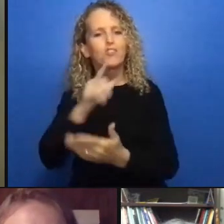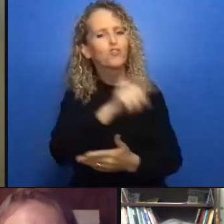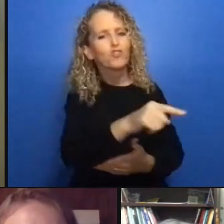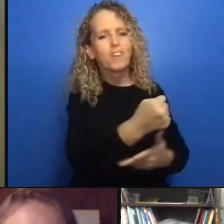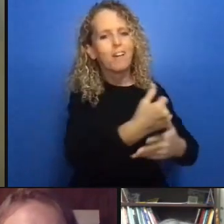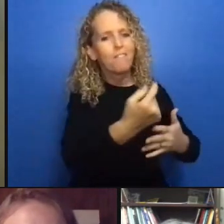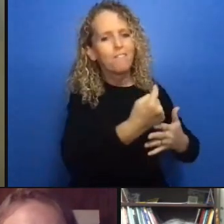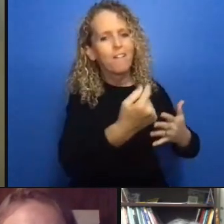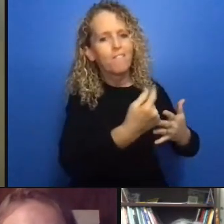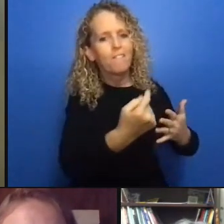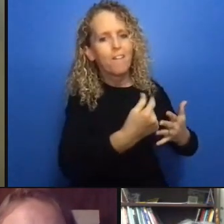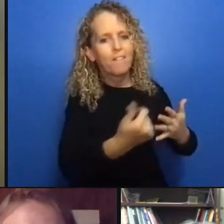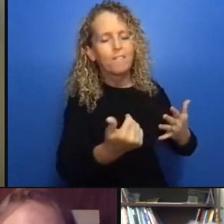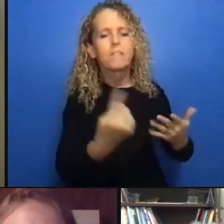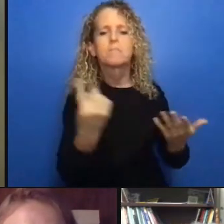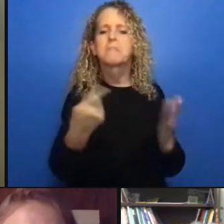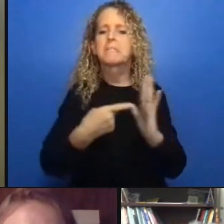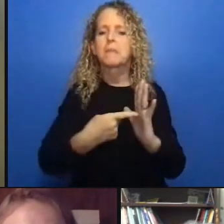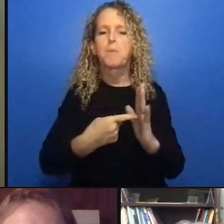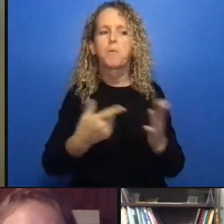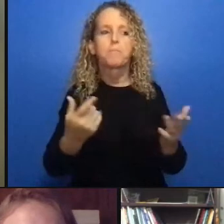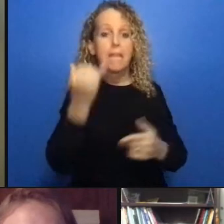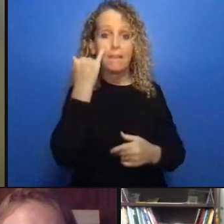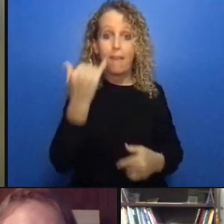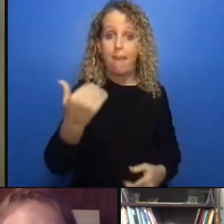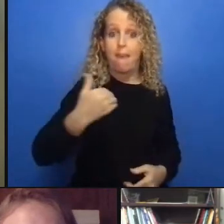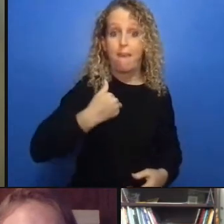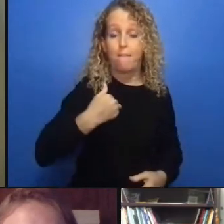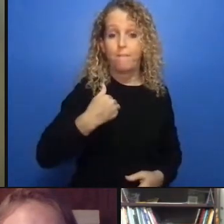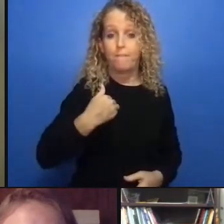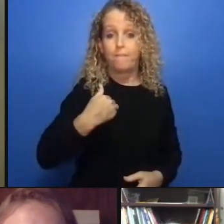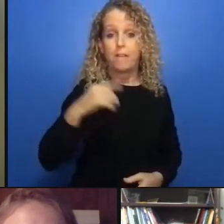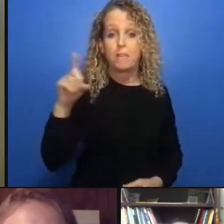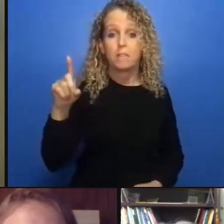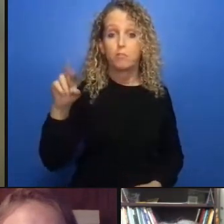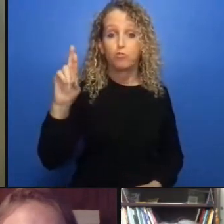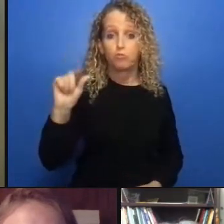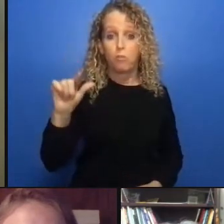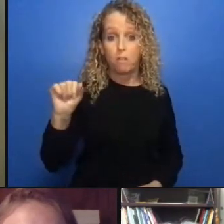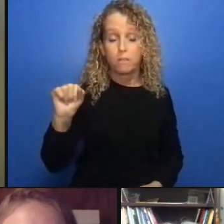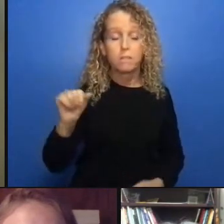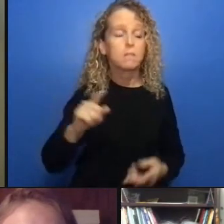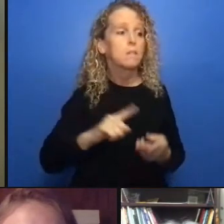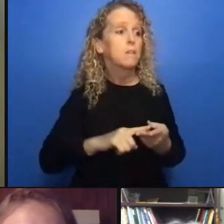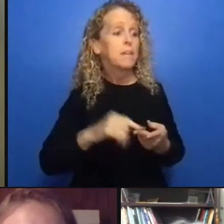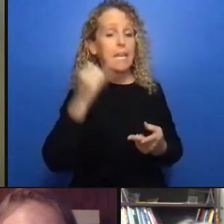spend our public funds on so I really appreciate this question because it